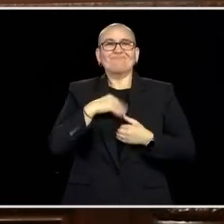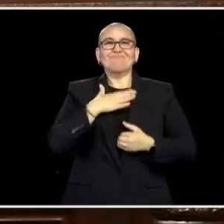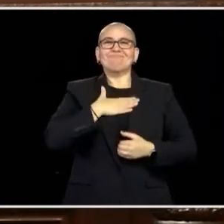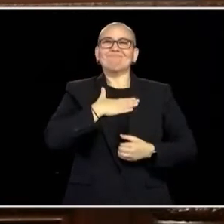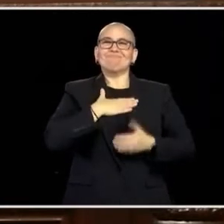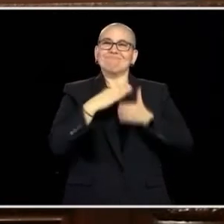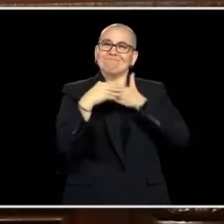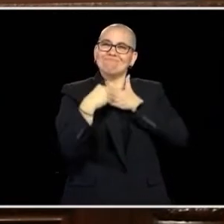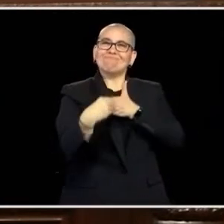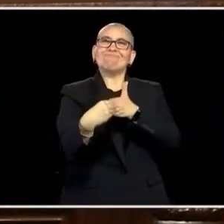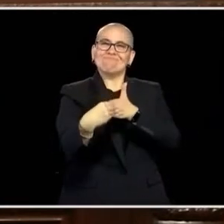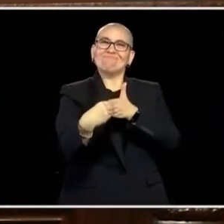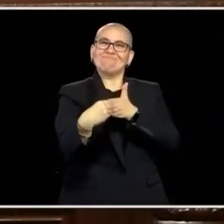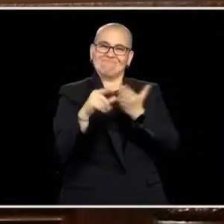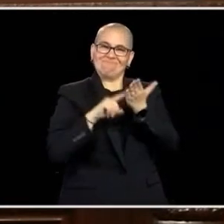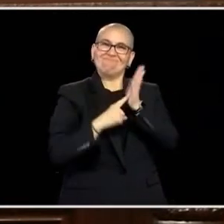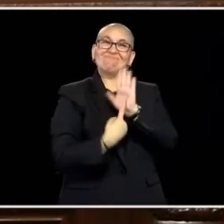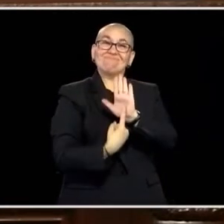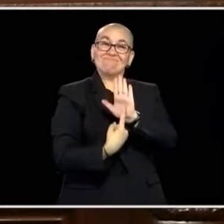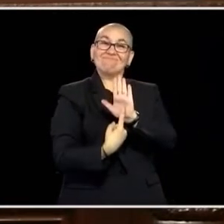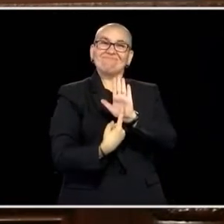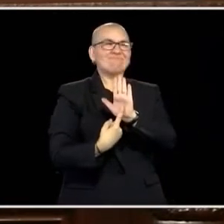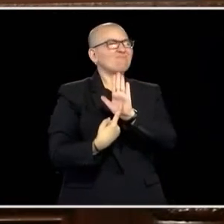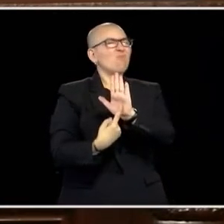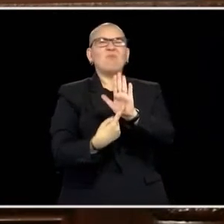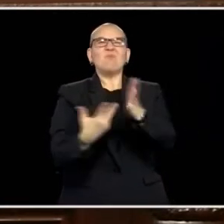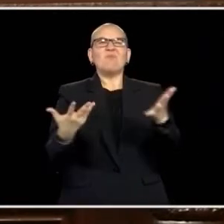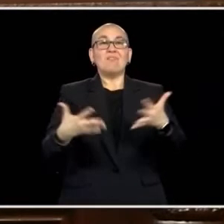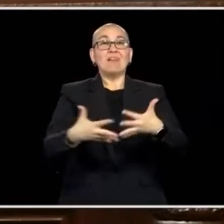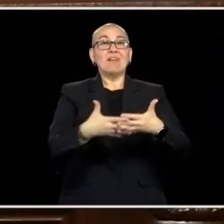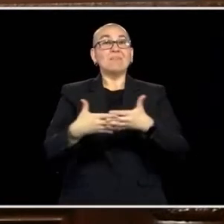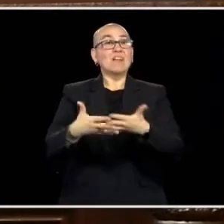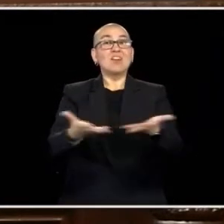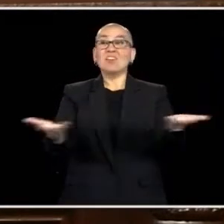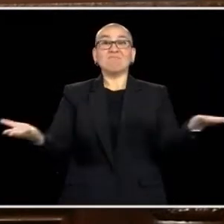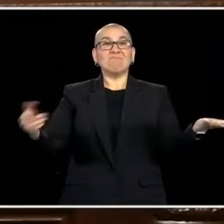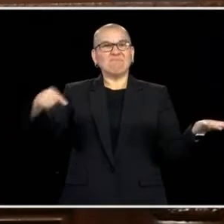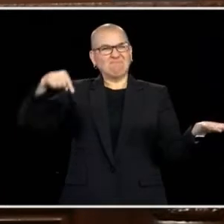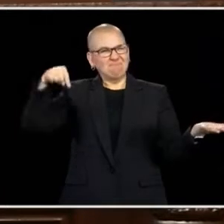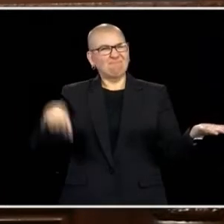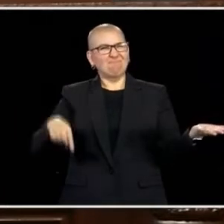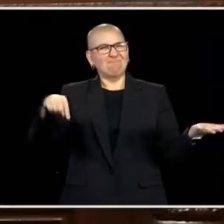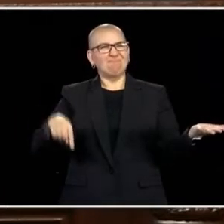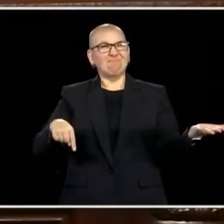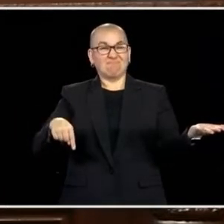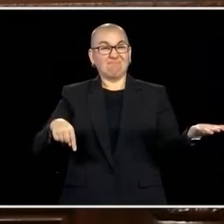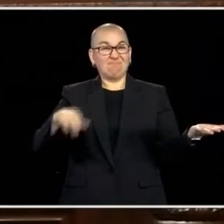I WOULD ASK THIS, WHY DON'T WE SHOW THE REST OF THE COUNTRY AT THIS TIME THAT'S REALLY